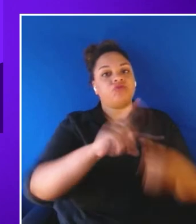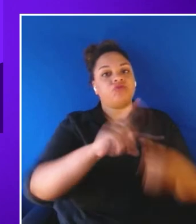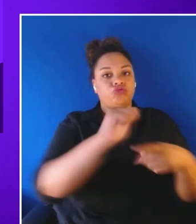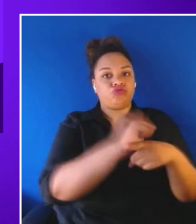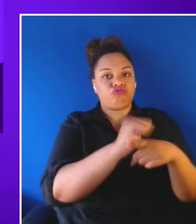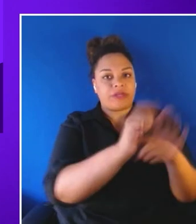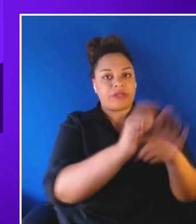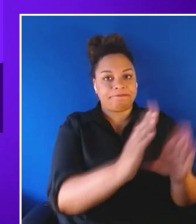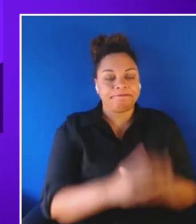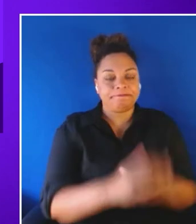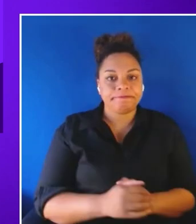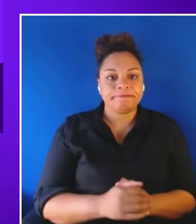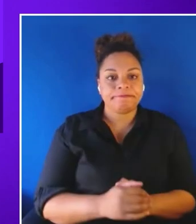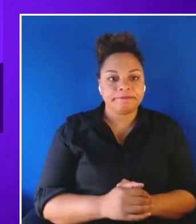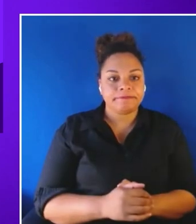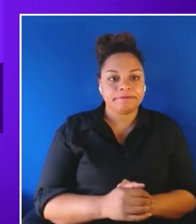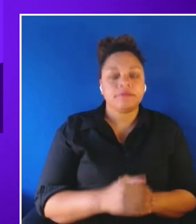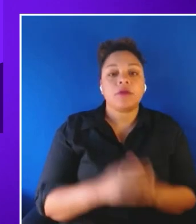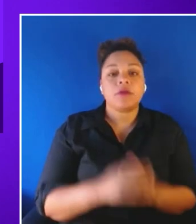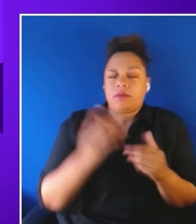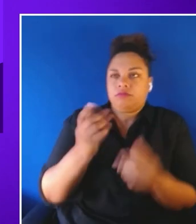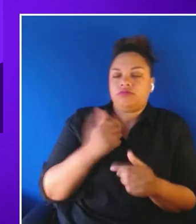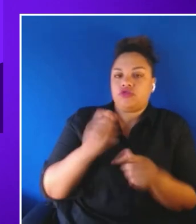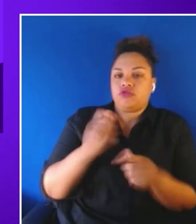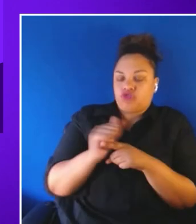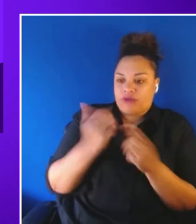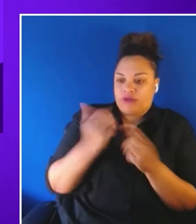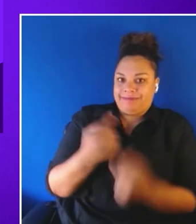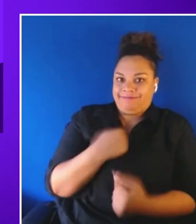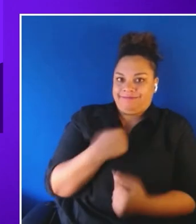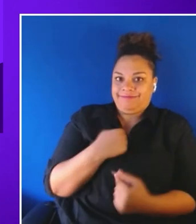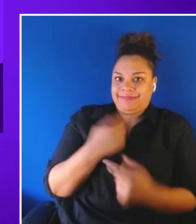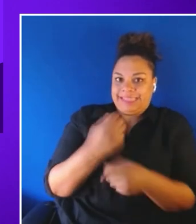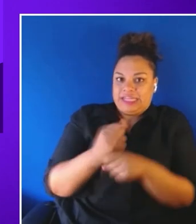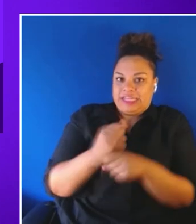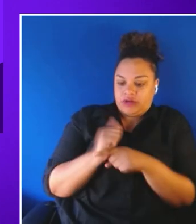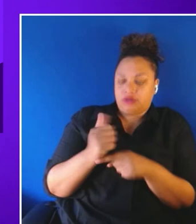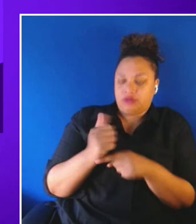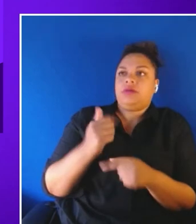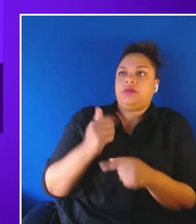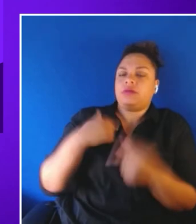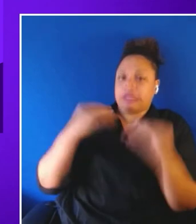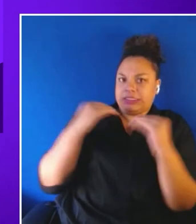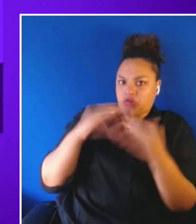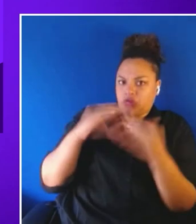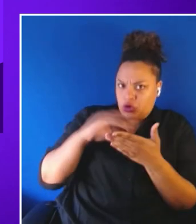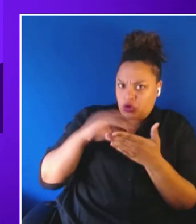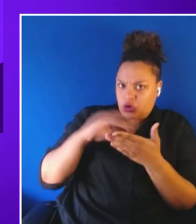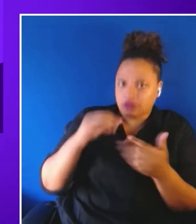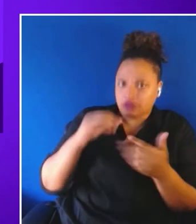for the trainee need to answer, with you selecting one of the three options presented. In the current